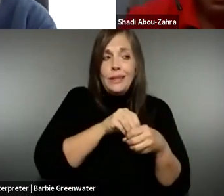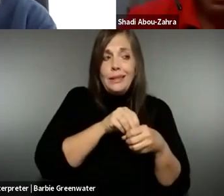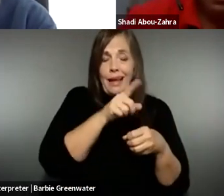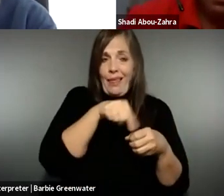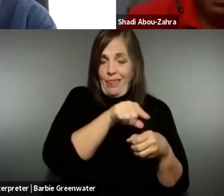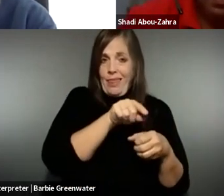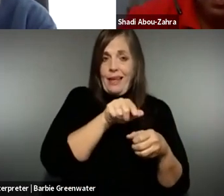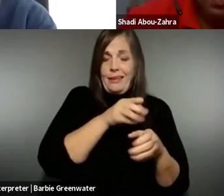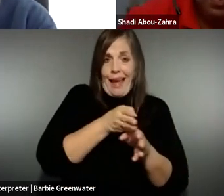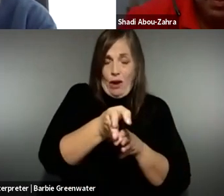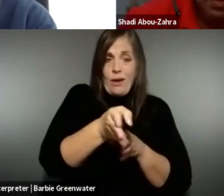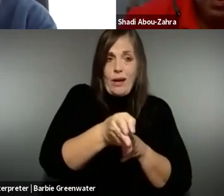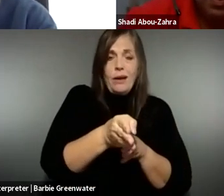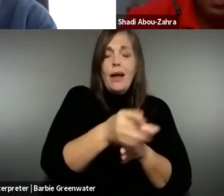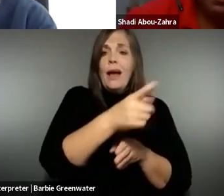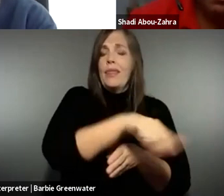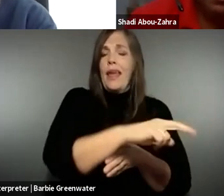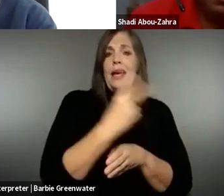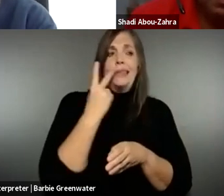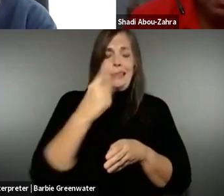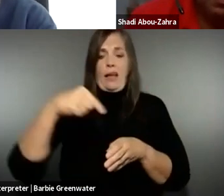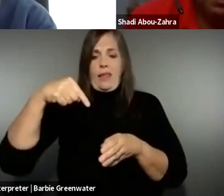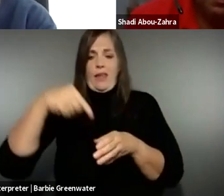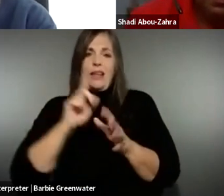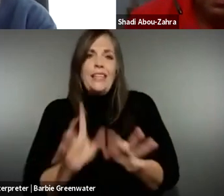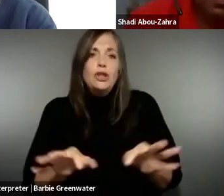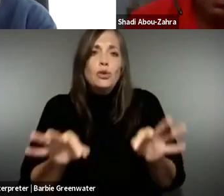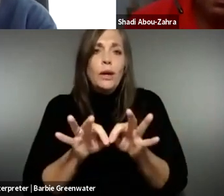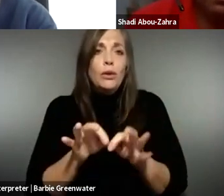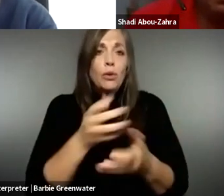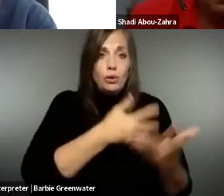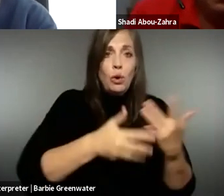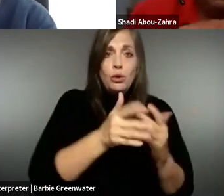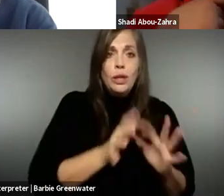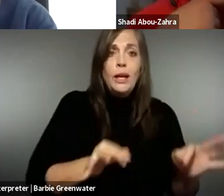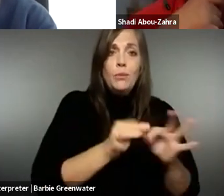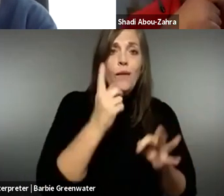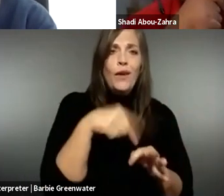who regard expertise in this area as critical